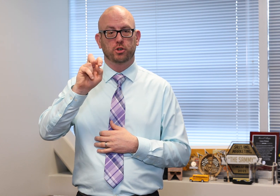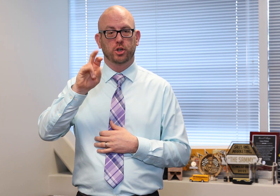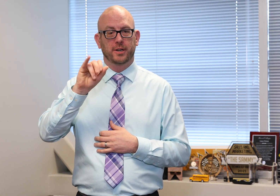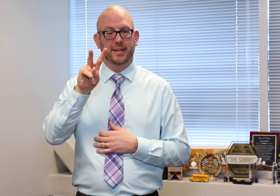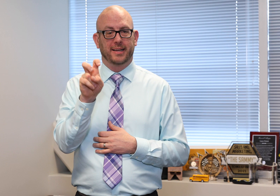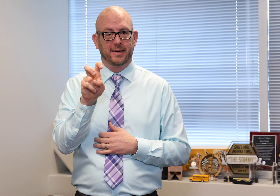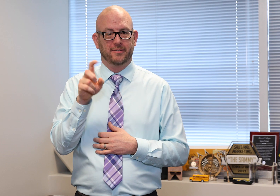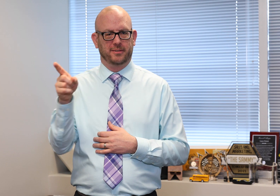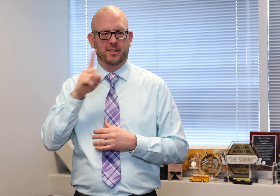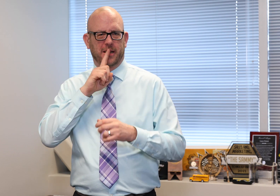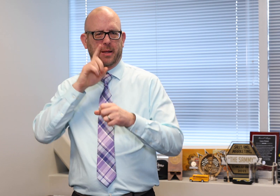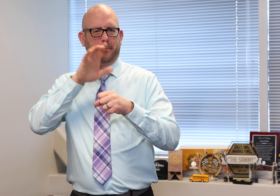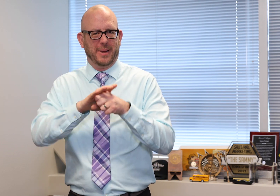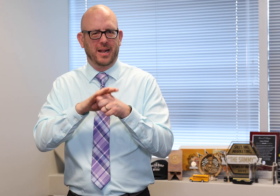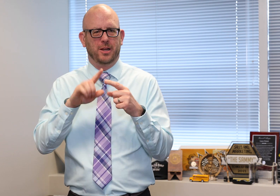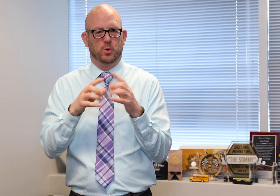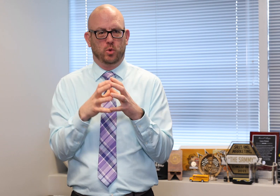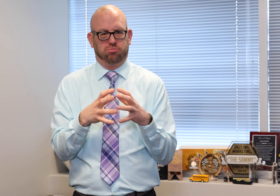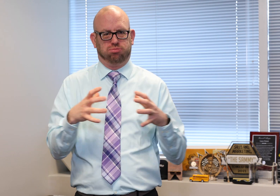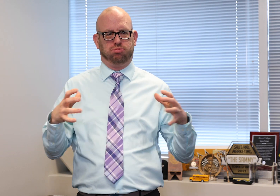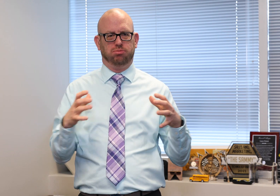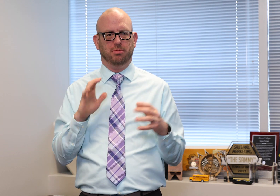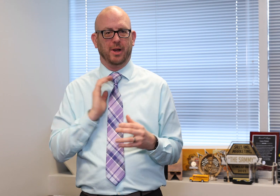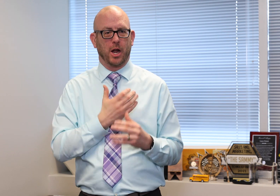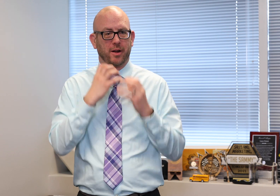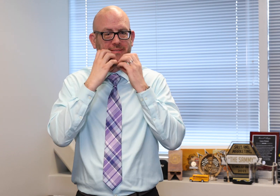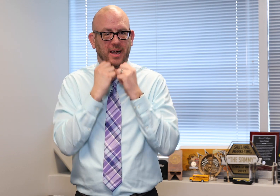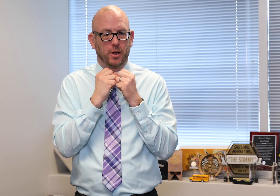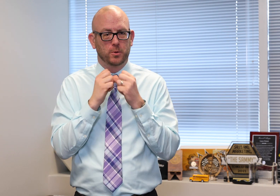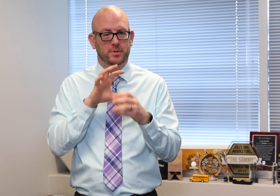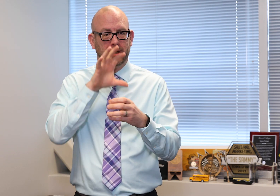technologies, including video relay, captioning,